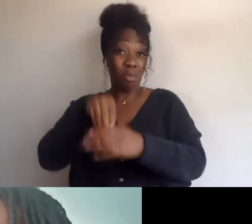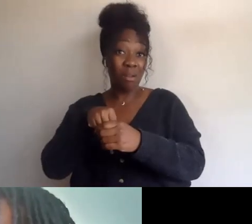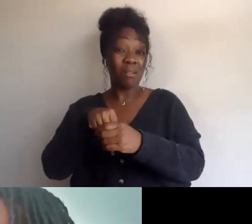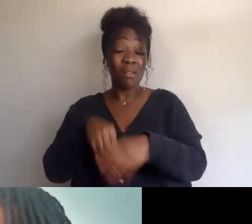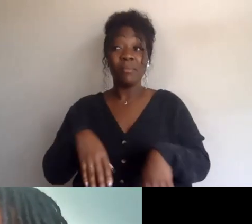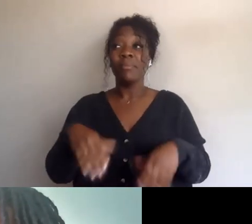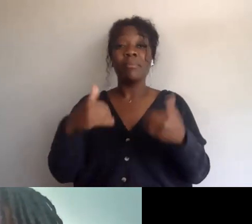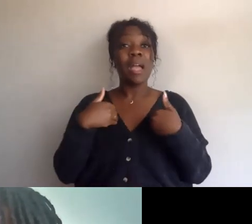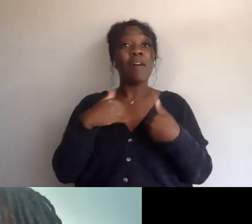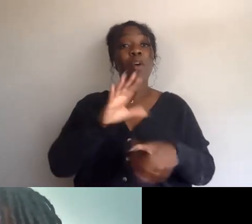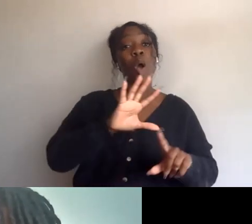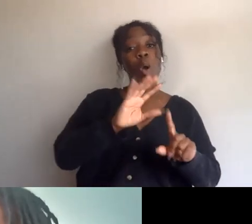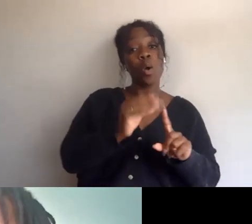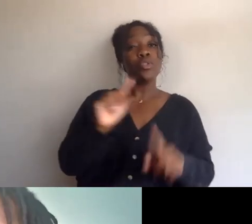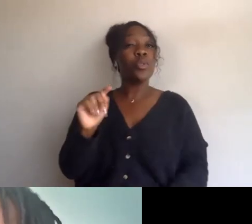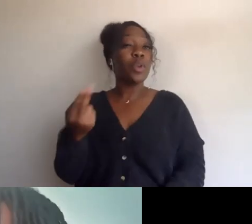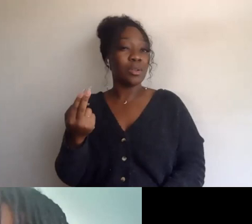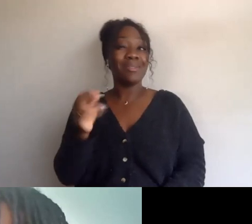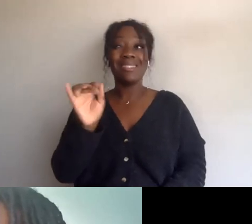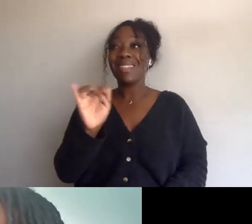where there's like a jam session.